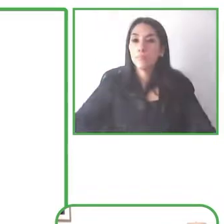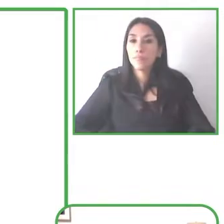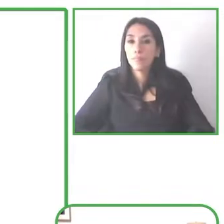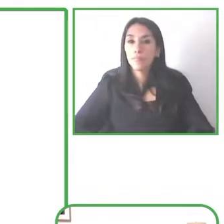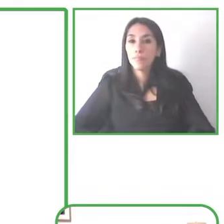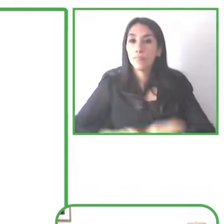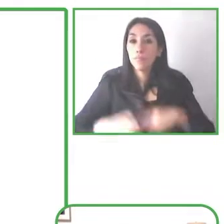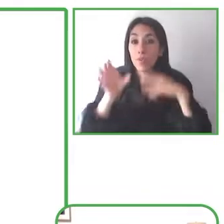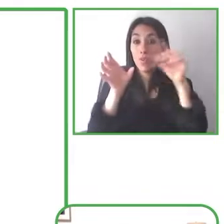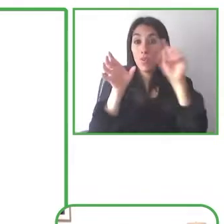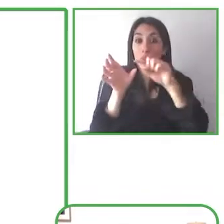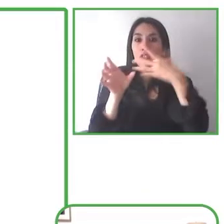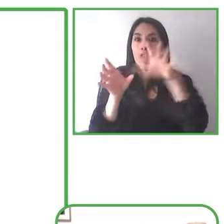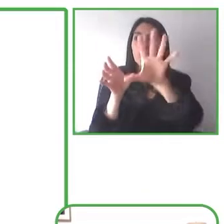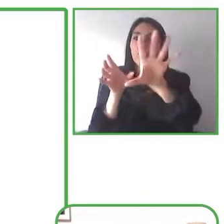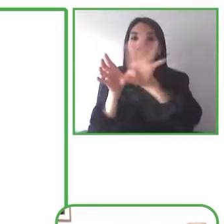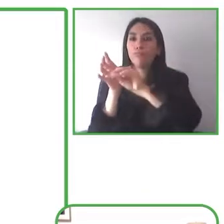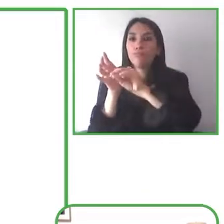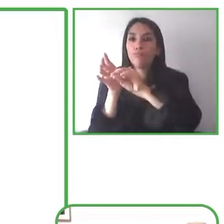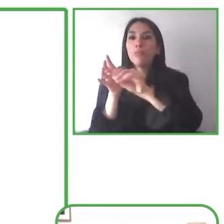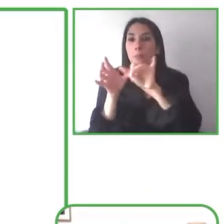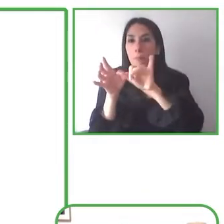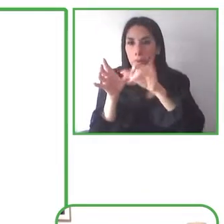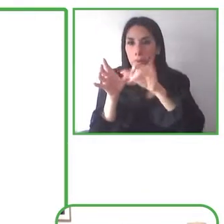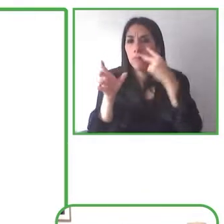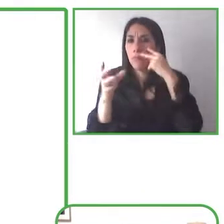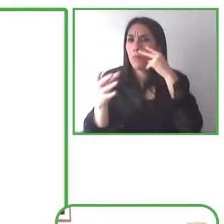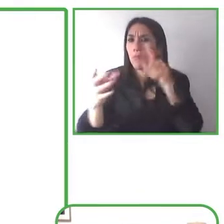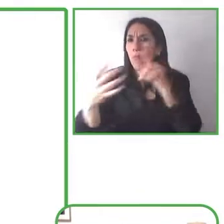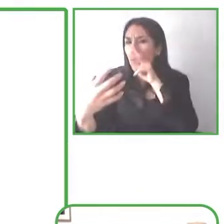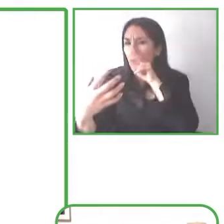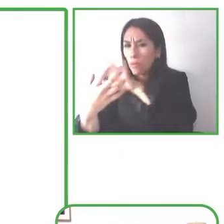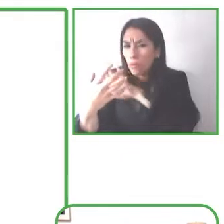you to activate you know customized preset communications by